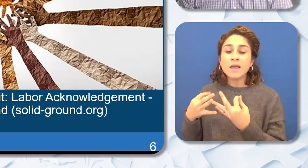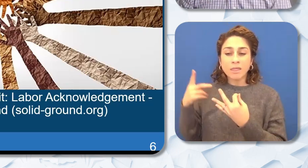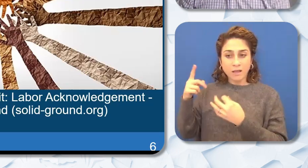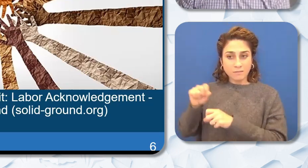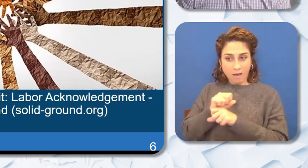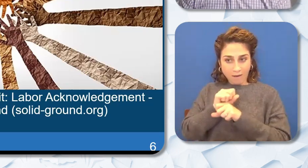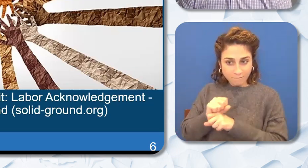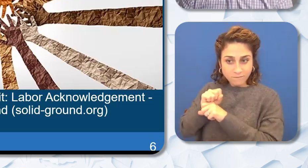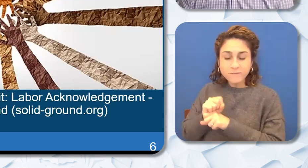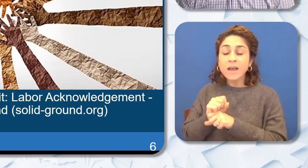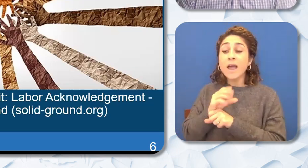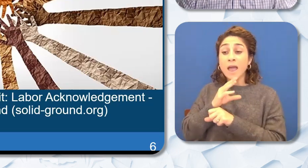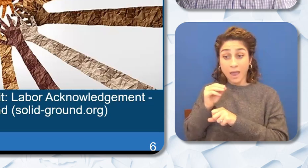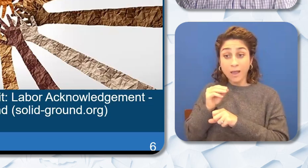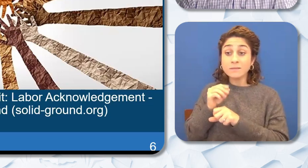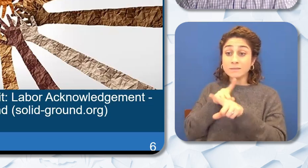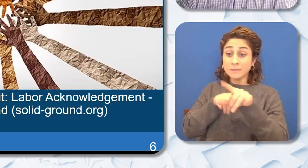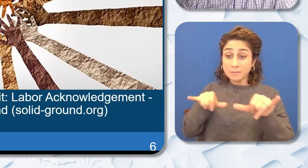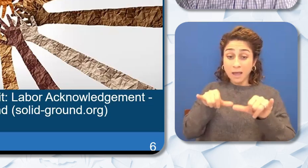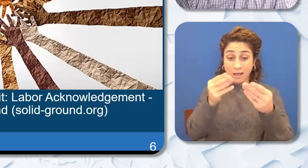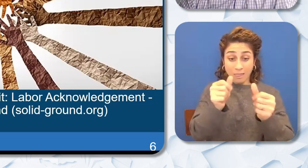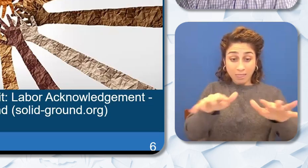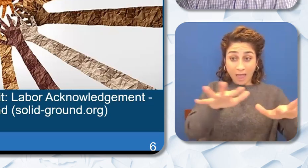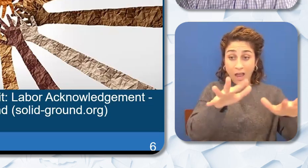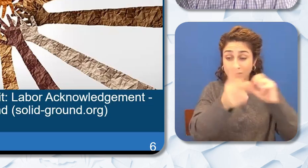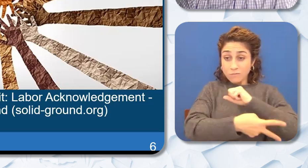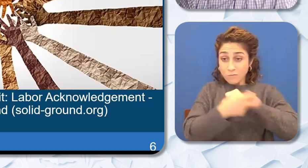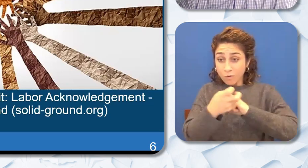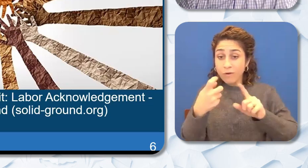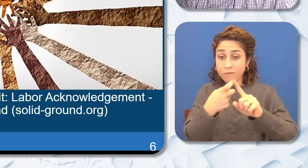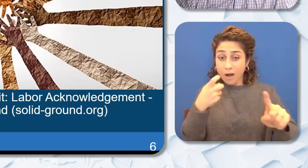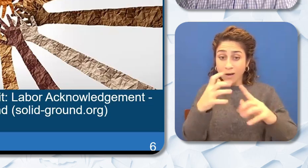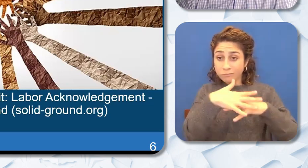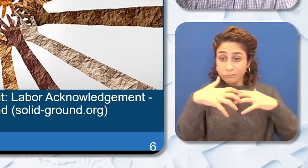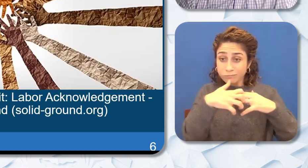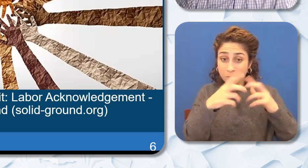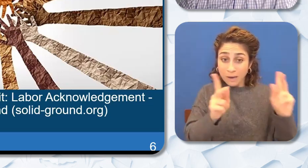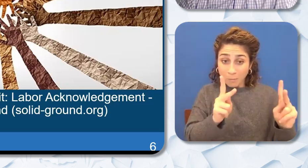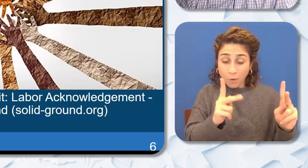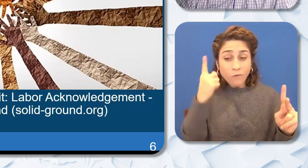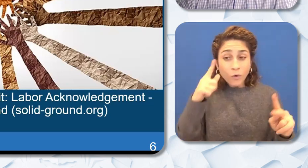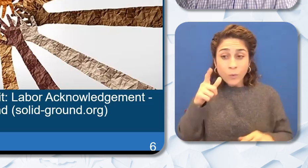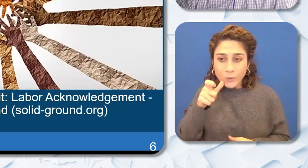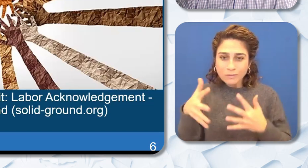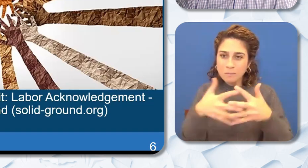from indigenous people the United States wealth and prosperity was built. For all those who lost